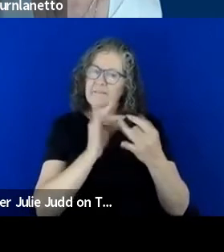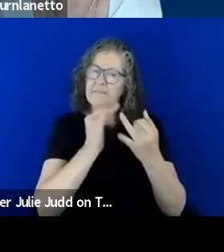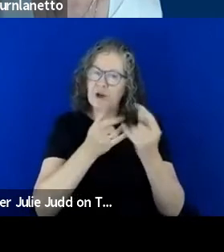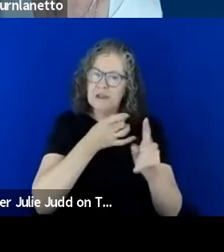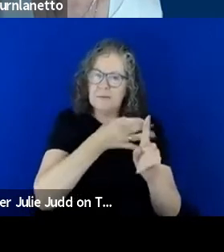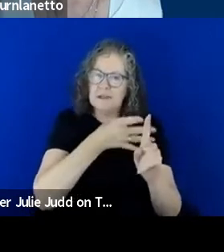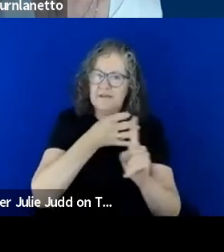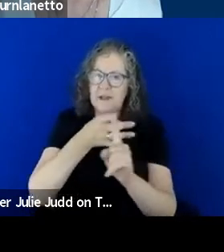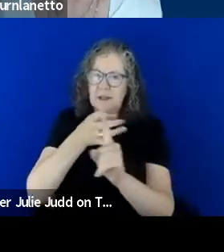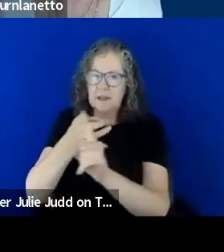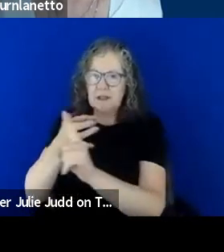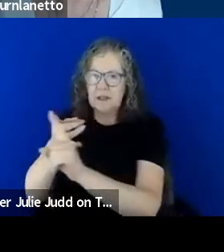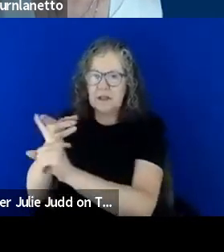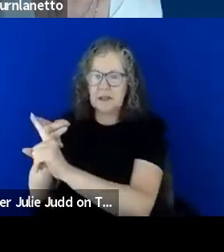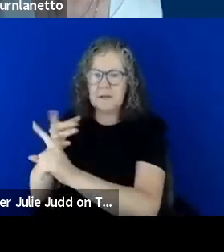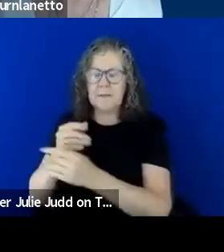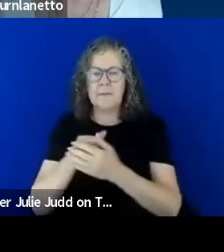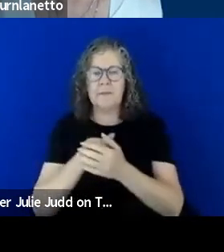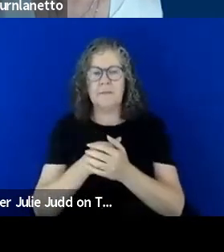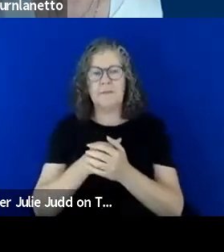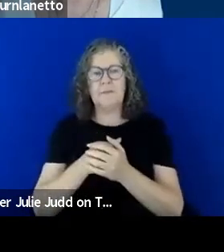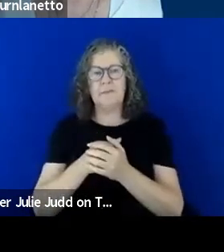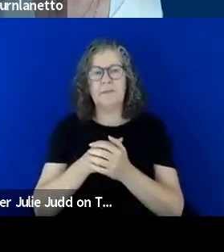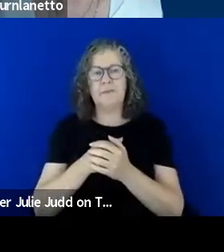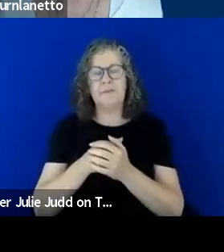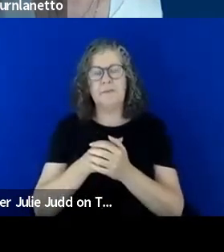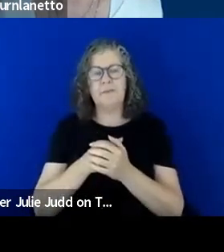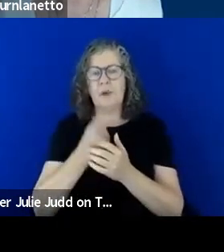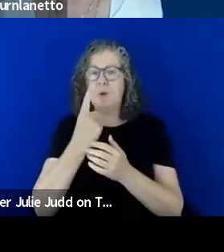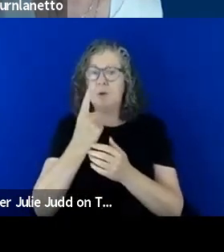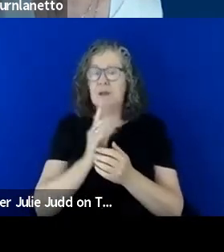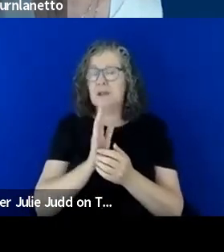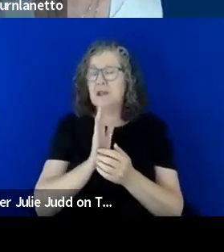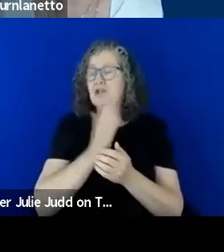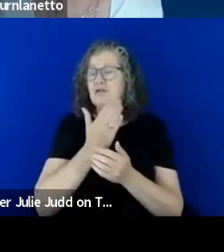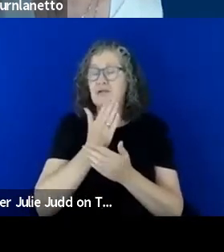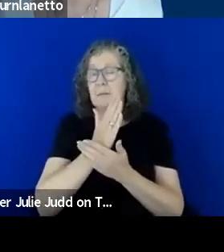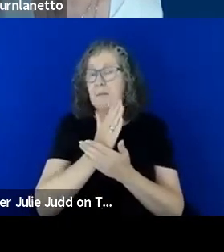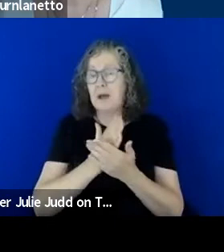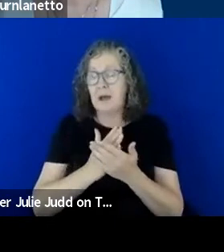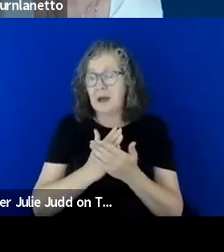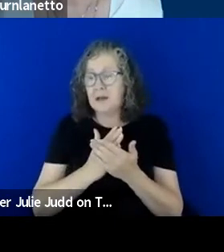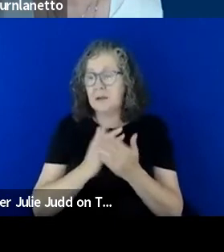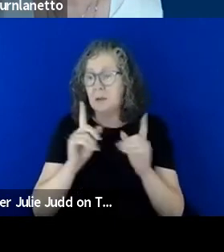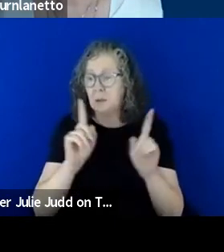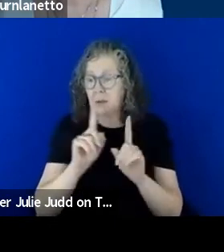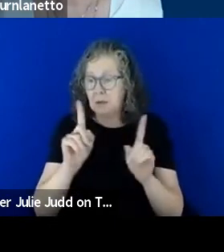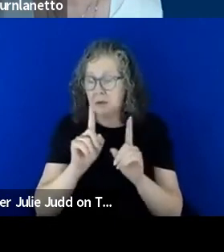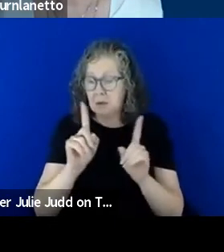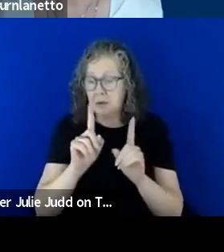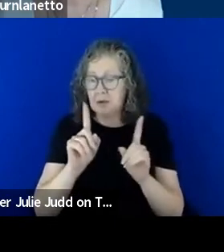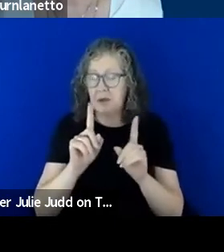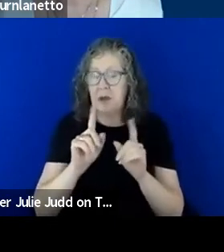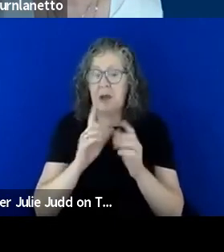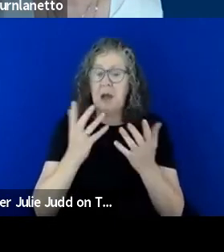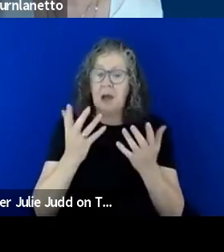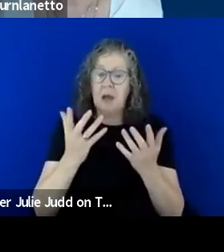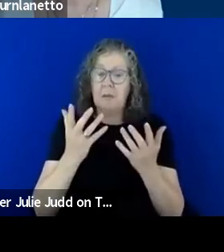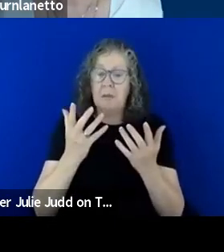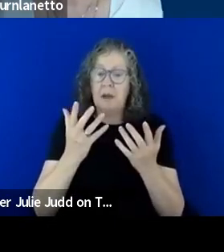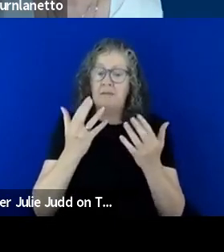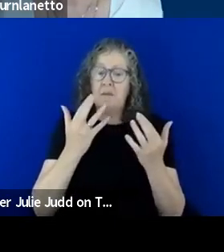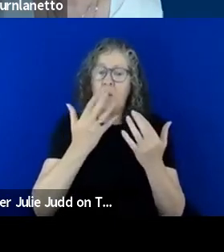the interesting elements of this however are that for lots of members of our community